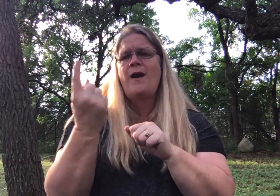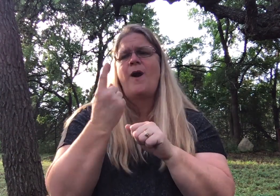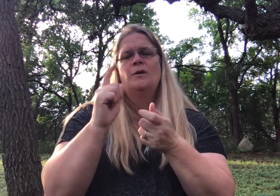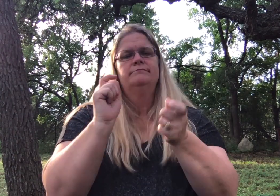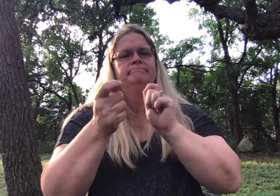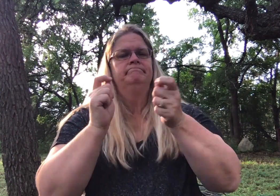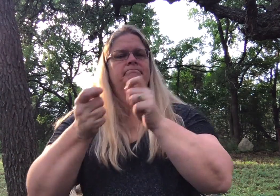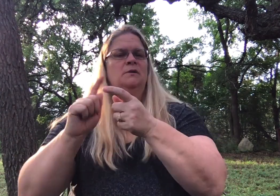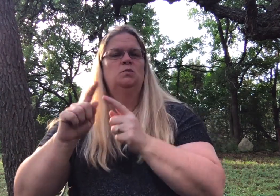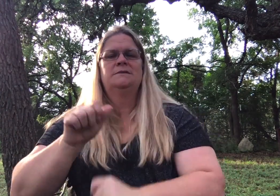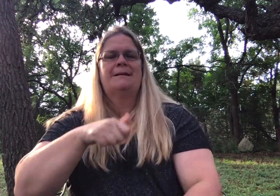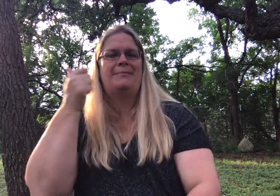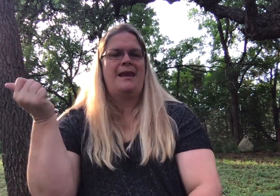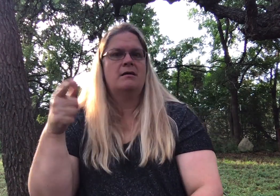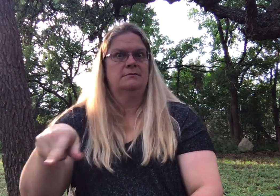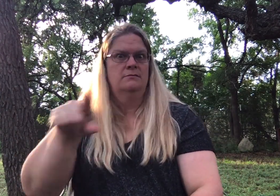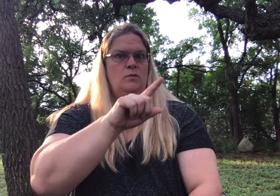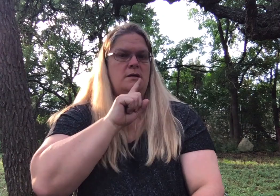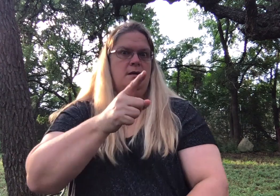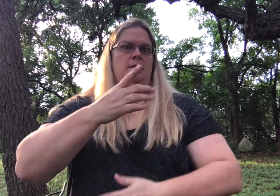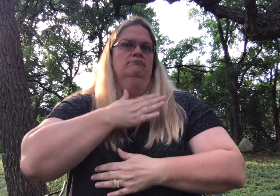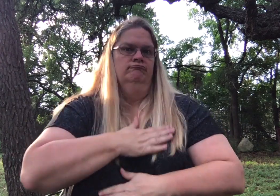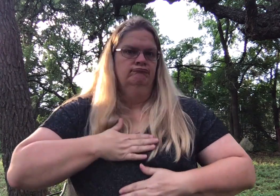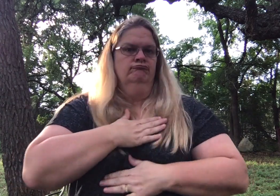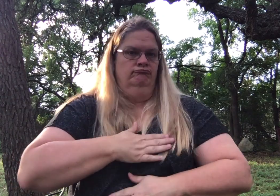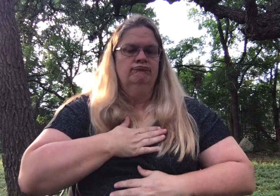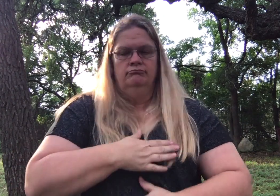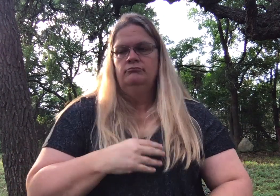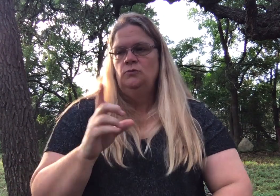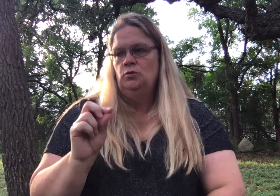And you can always make changes to something else that the child enjoys doing.